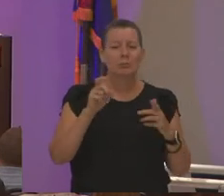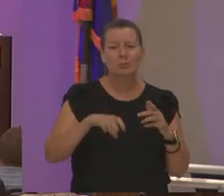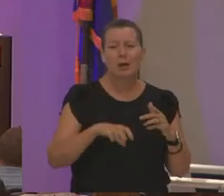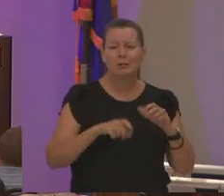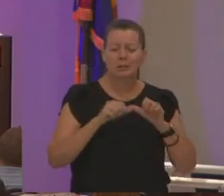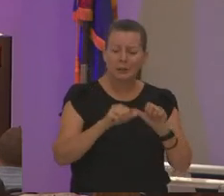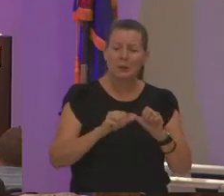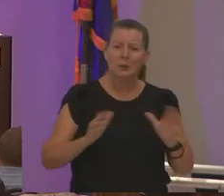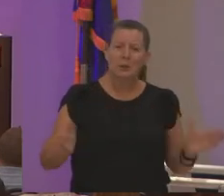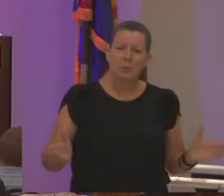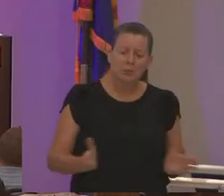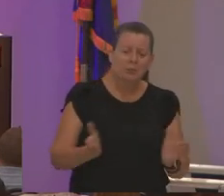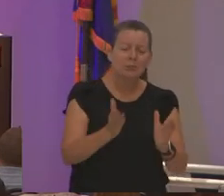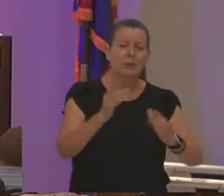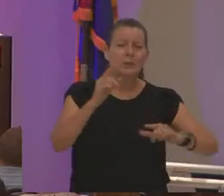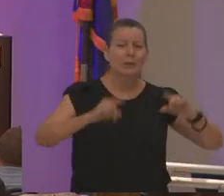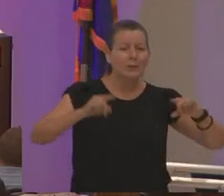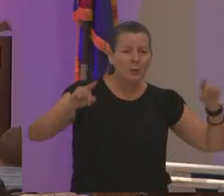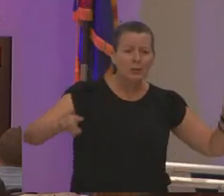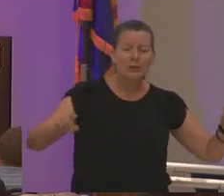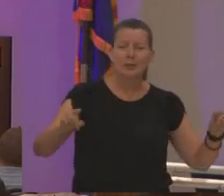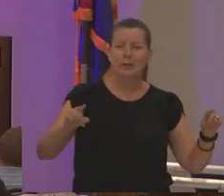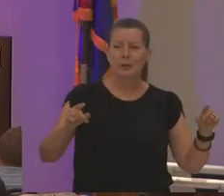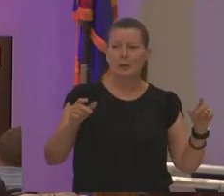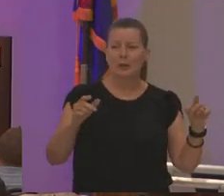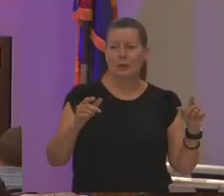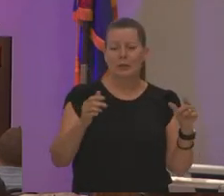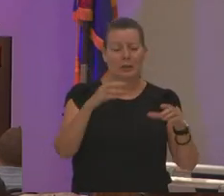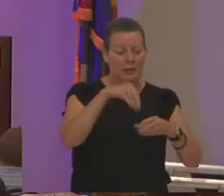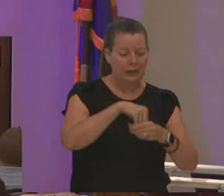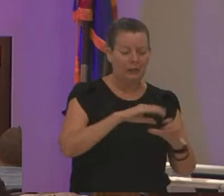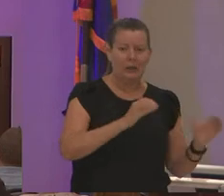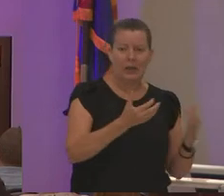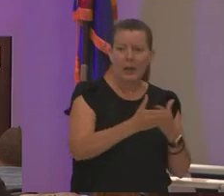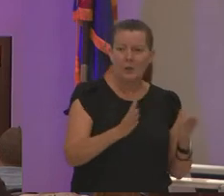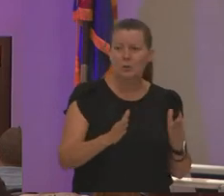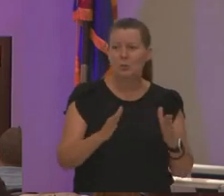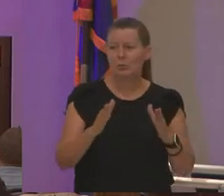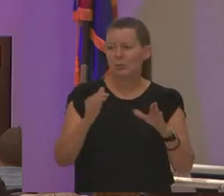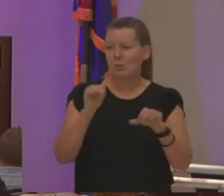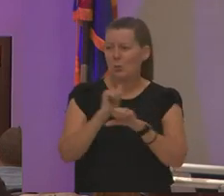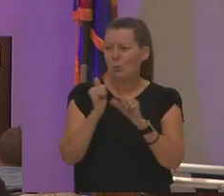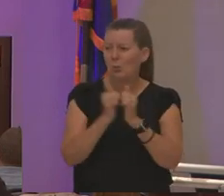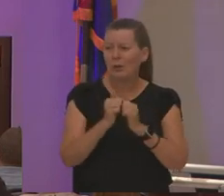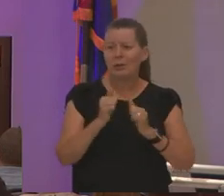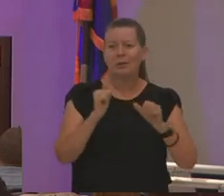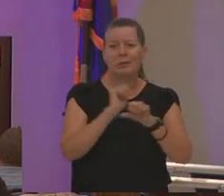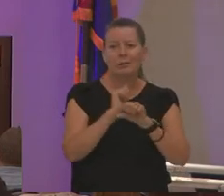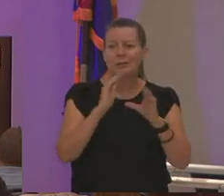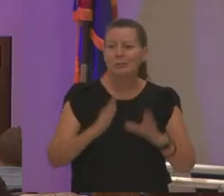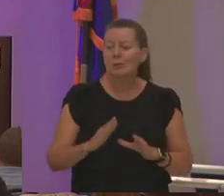diversity amongst our workforce diversity amongst who teaches our students who serves our students